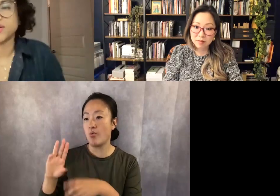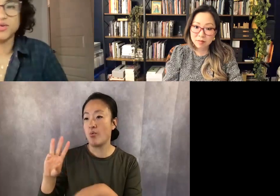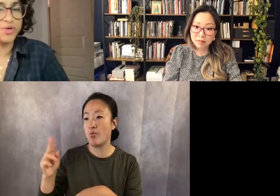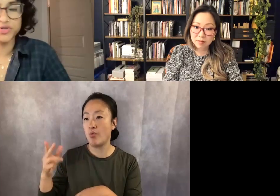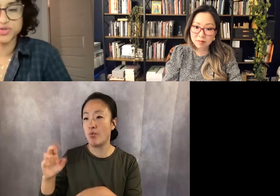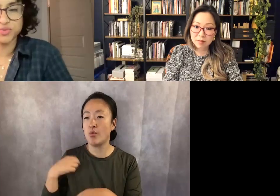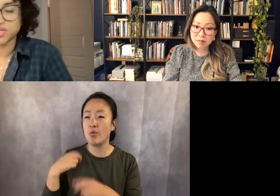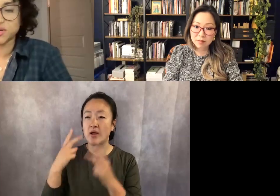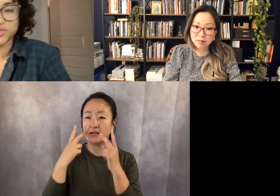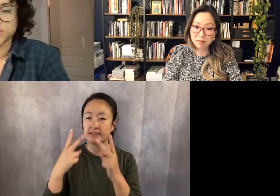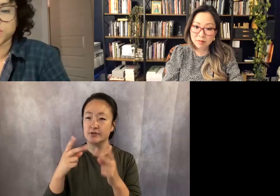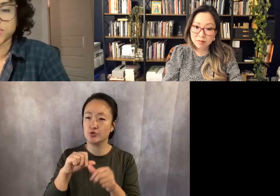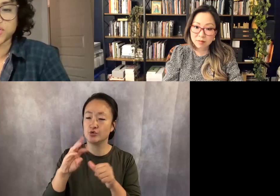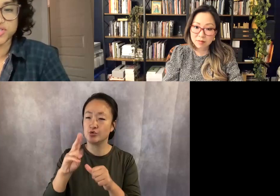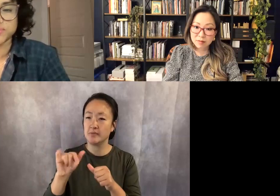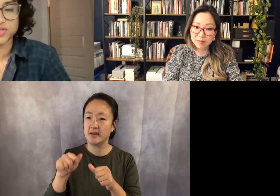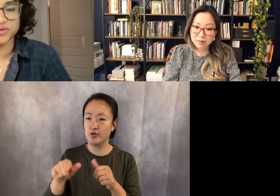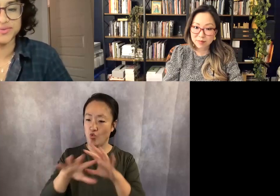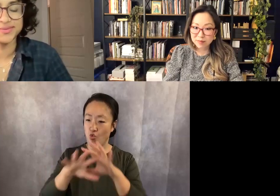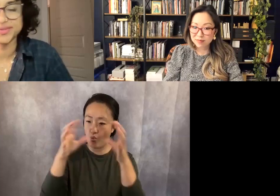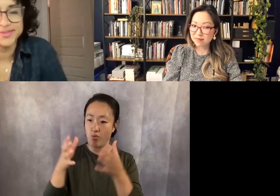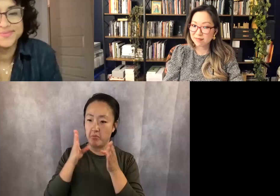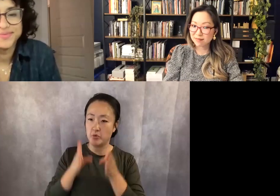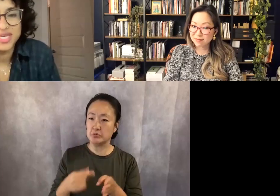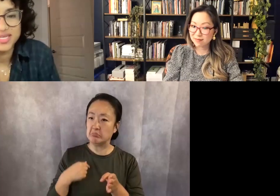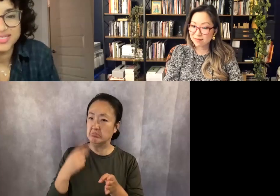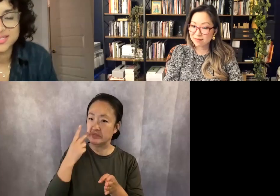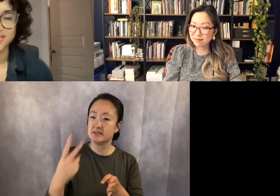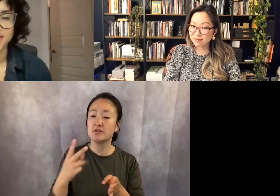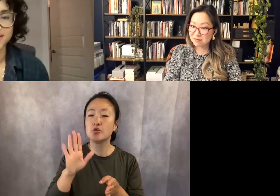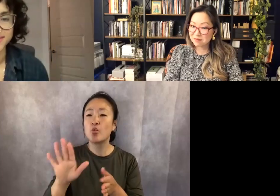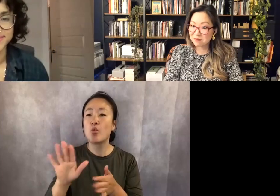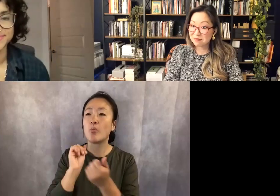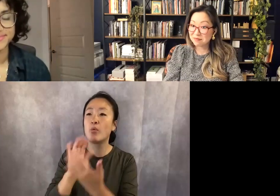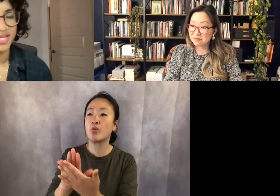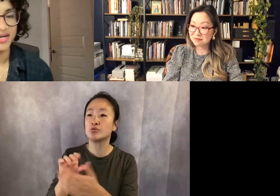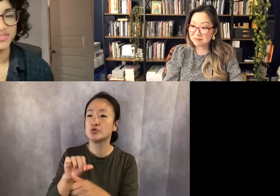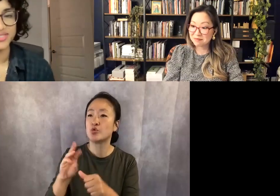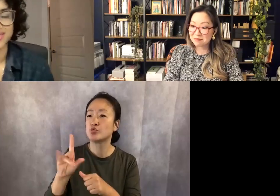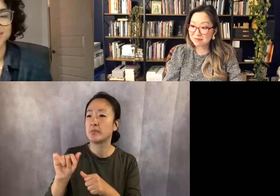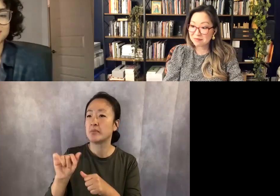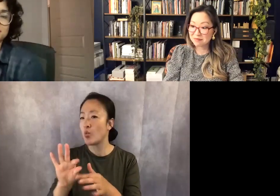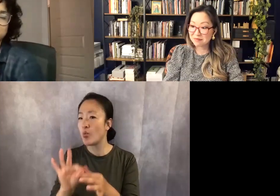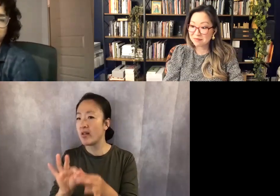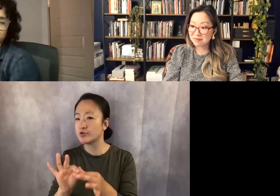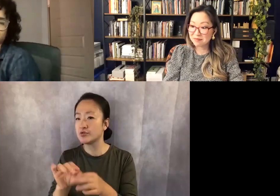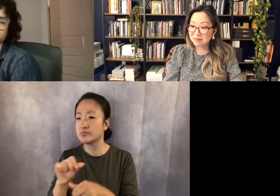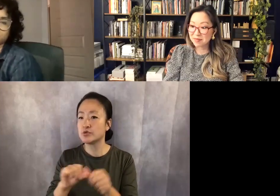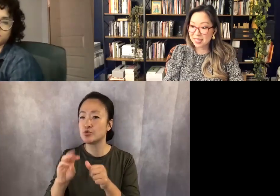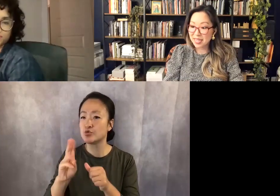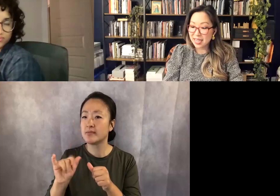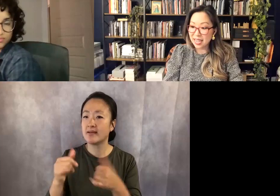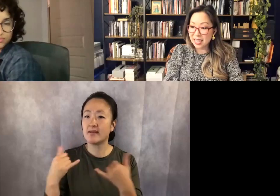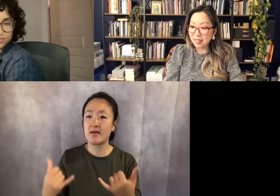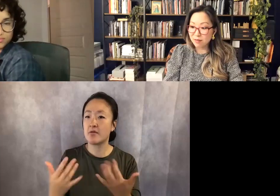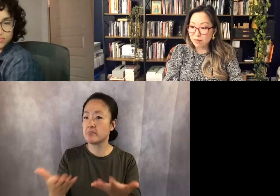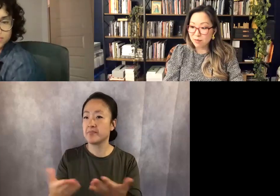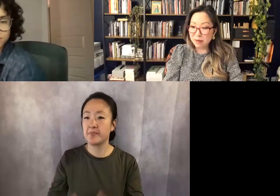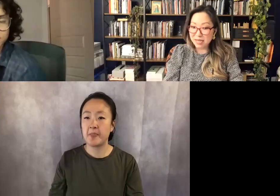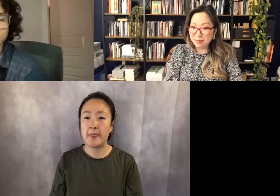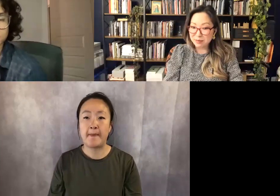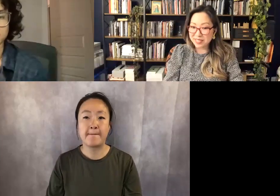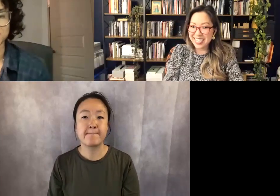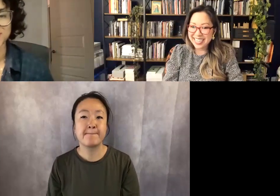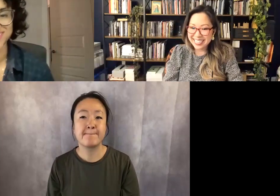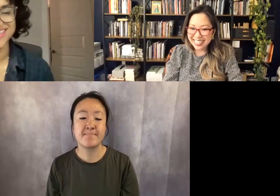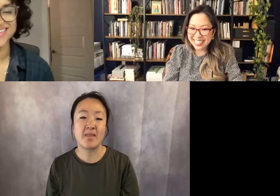So how do you approach social media? What's your relationship to it now in these days?